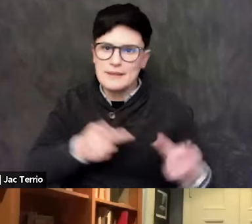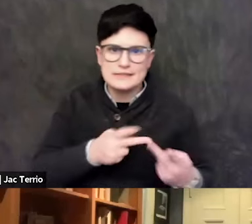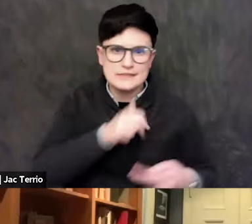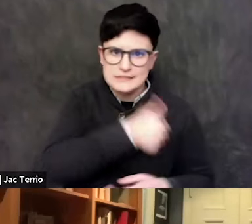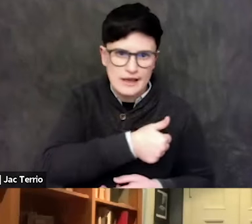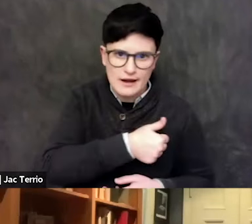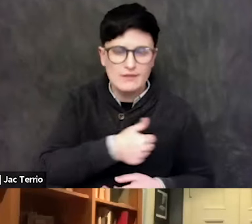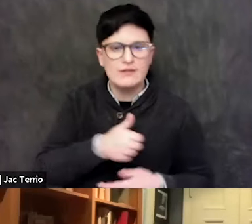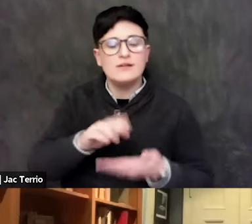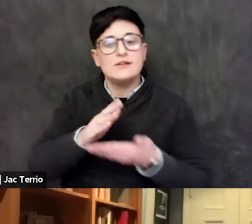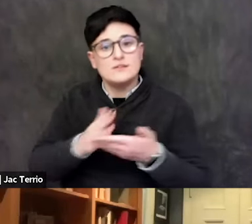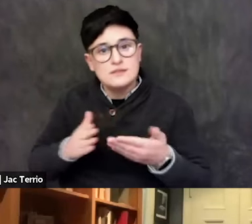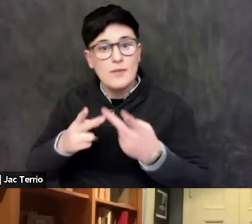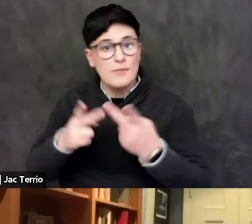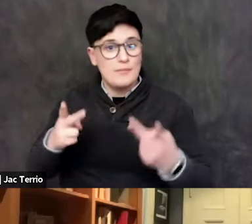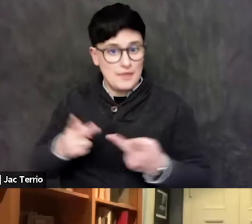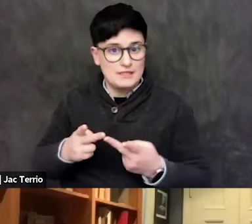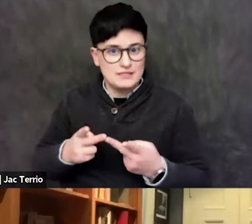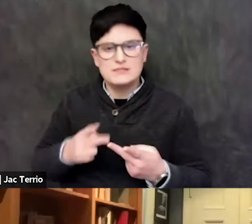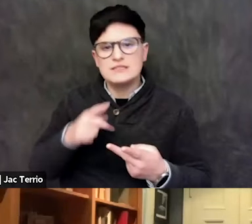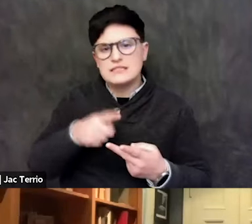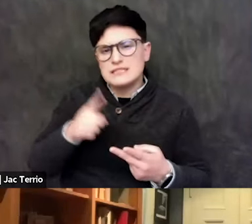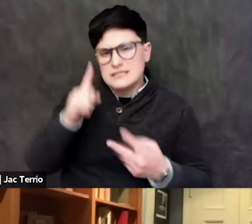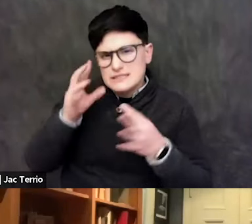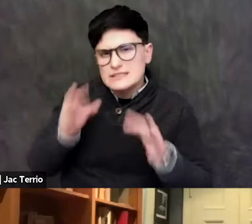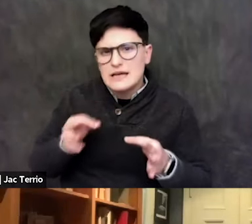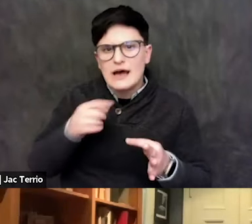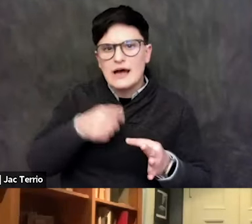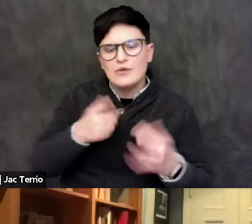that have decided they really wanted to wrestle with issues of anti-Semitism.